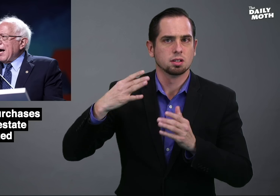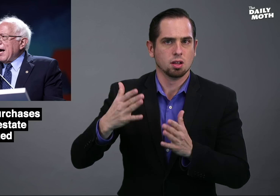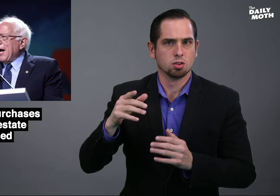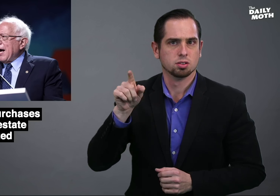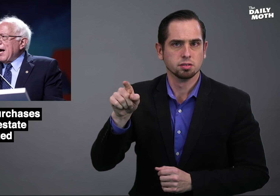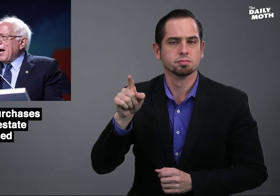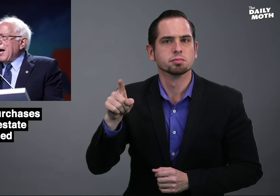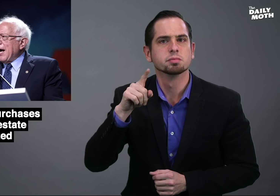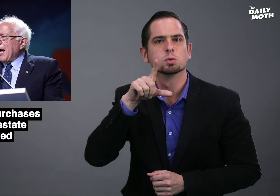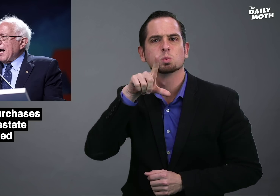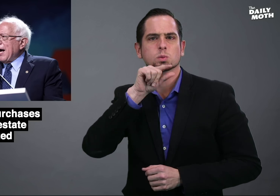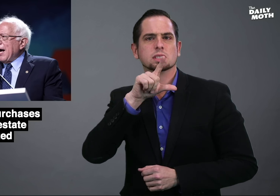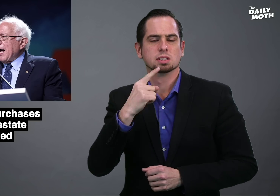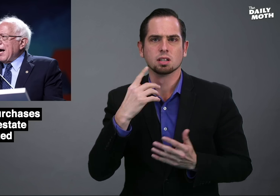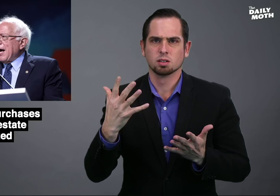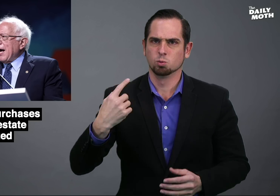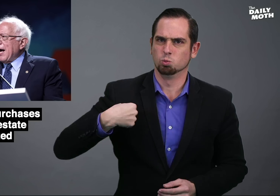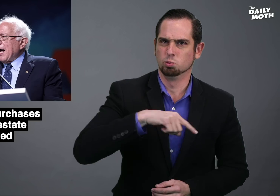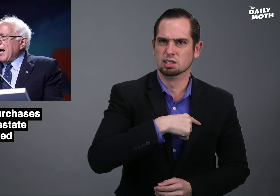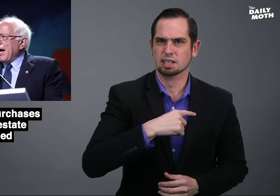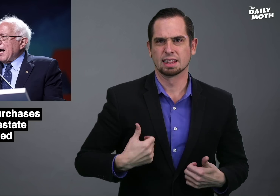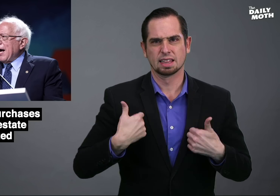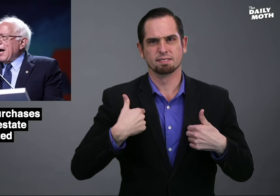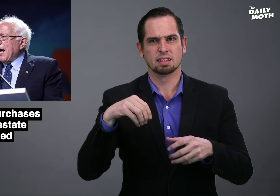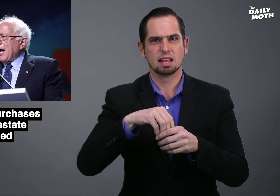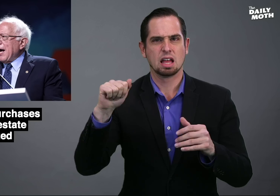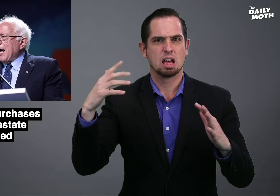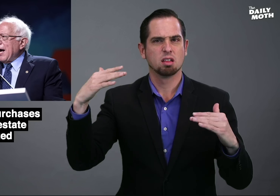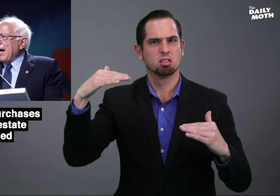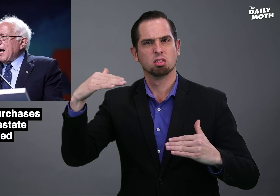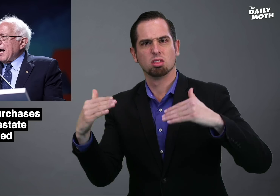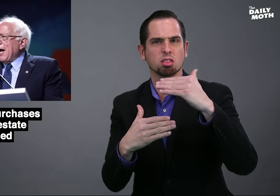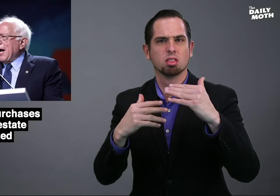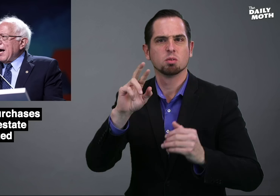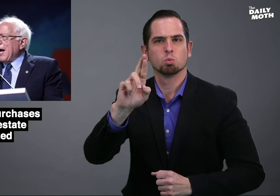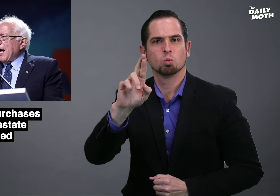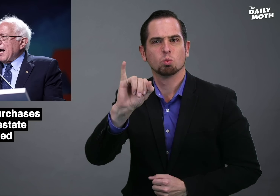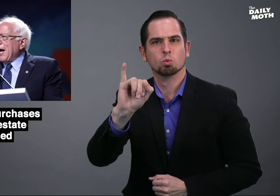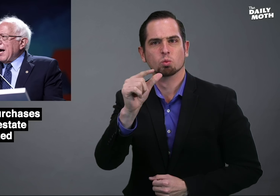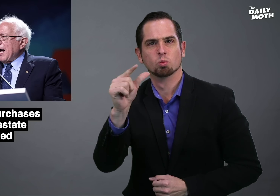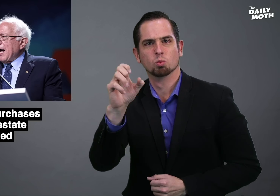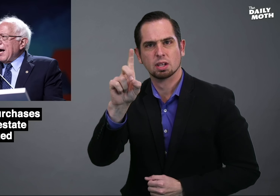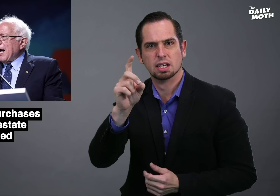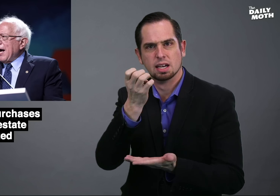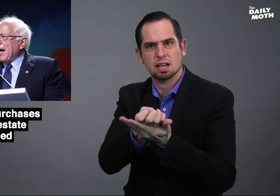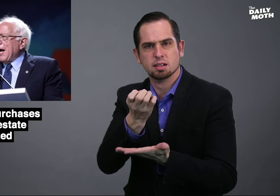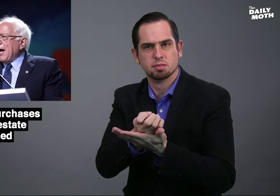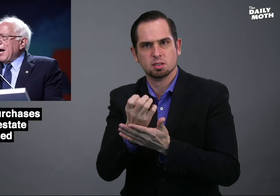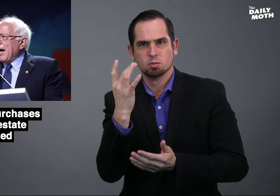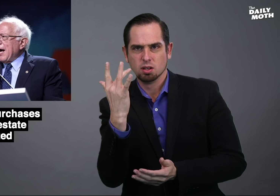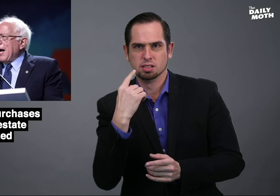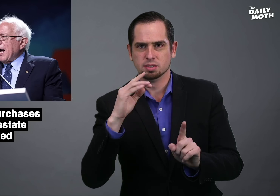contender, tweeted that we live in a "rigged economy"